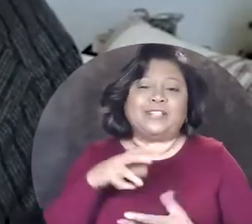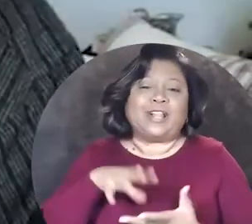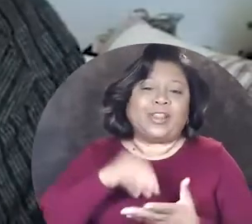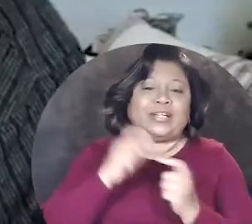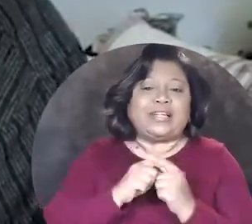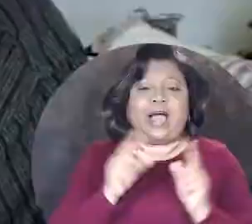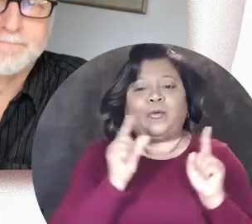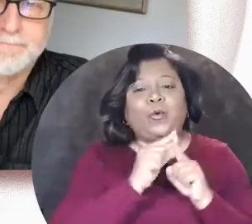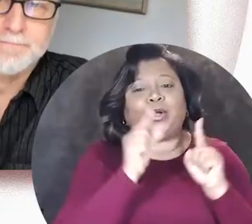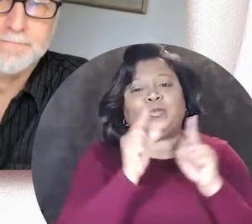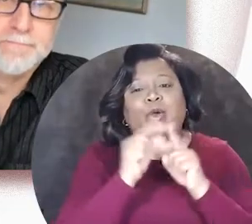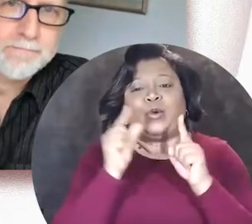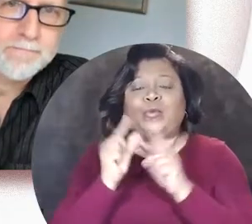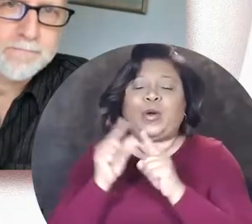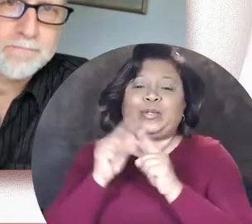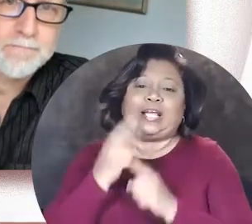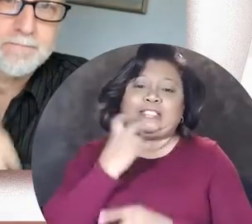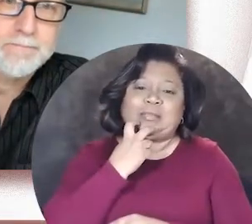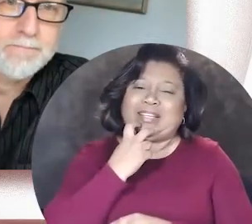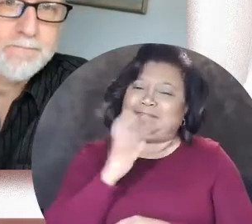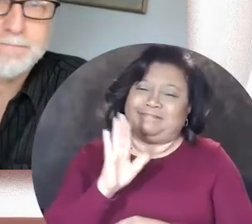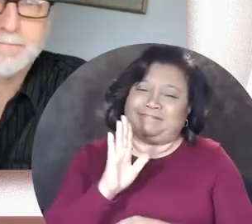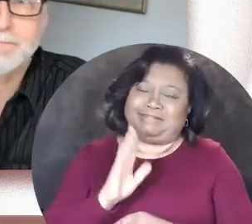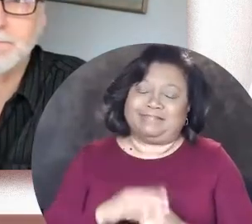just learning how to pronounce words and speak